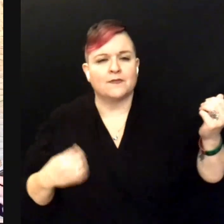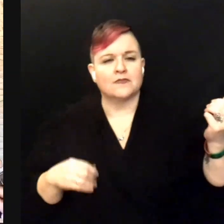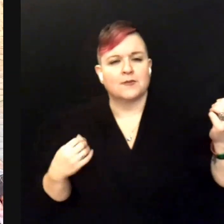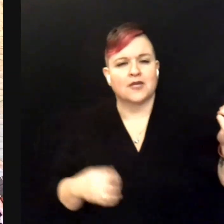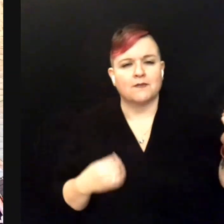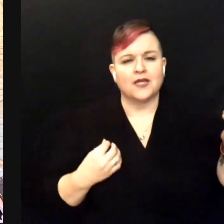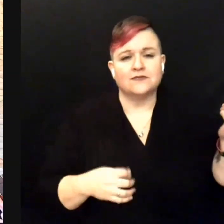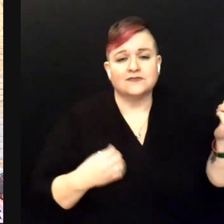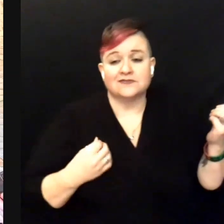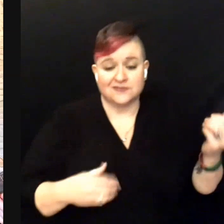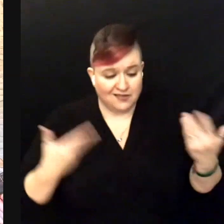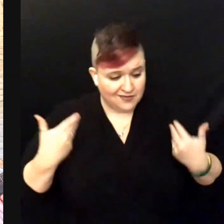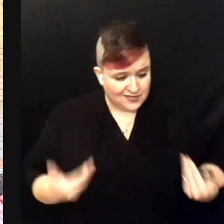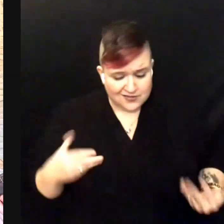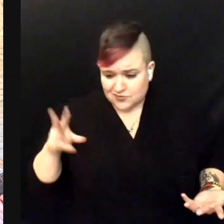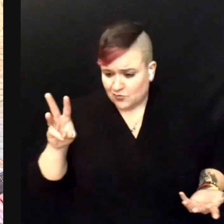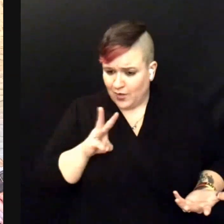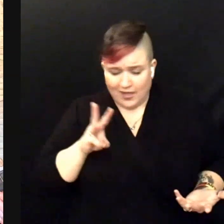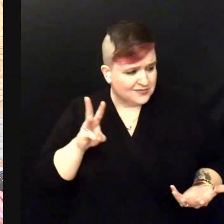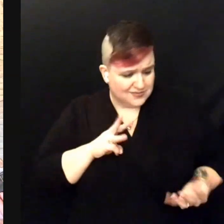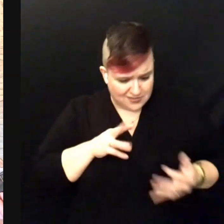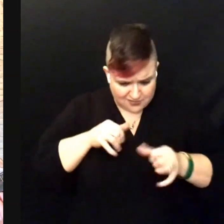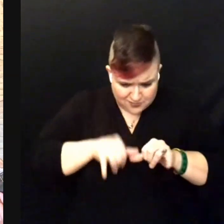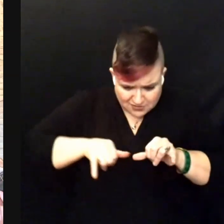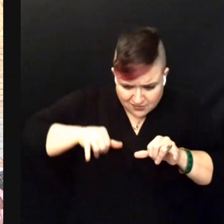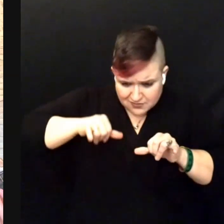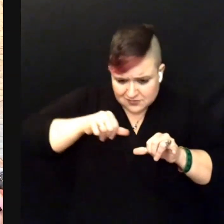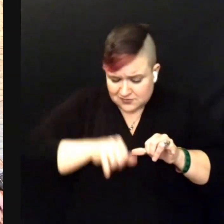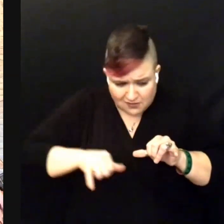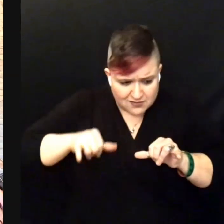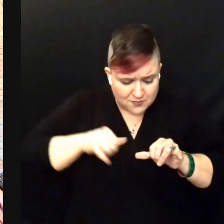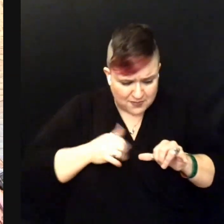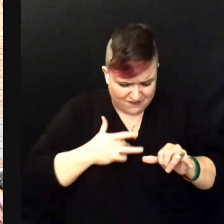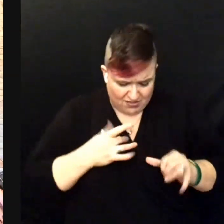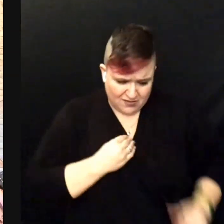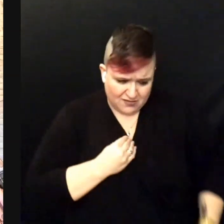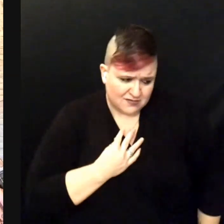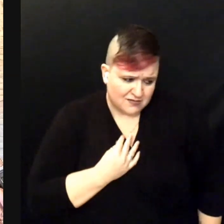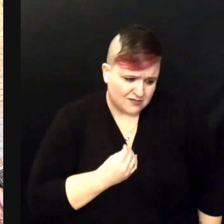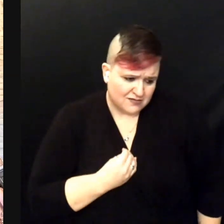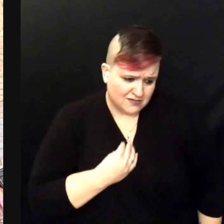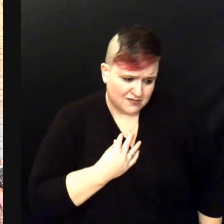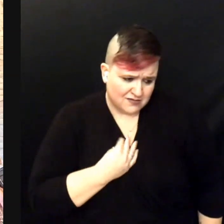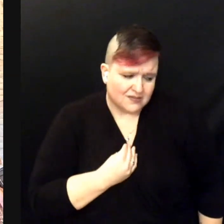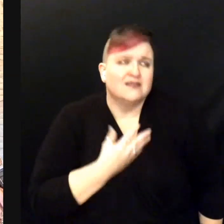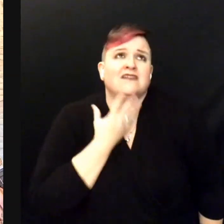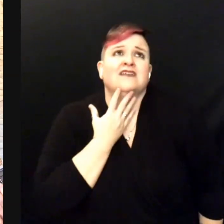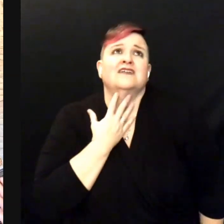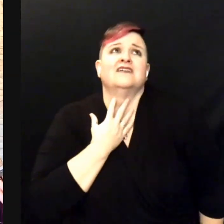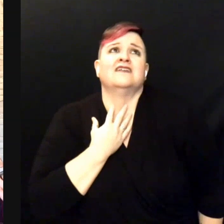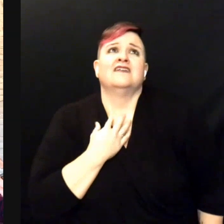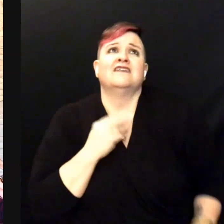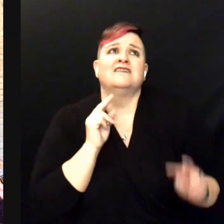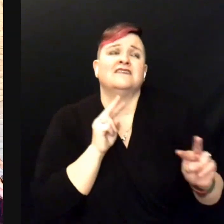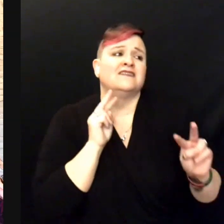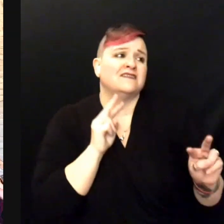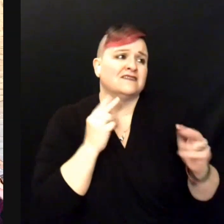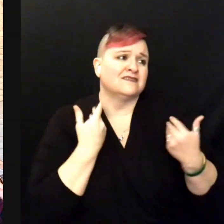This western beating heart of mine